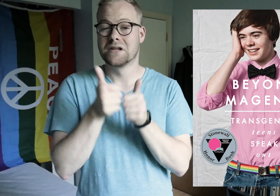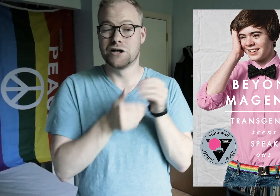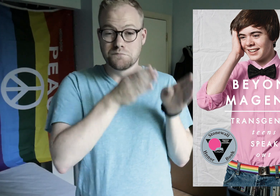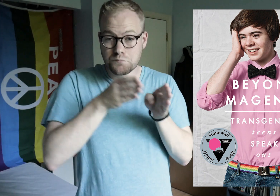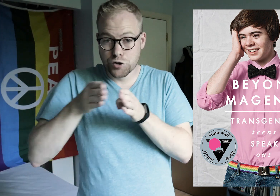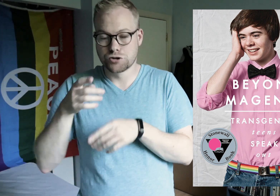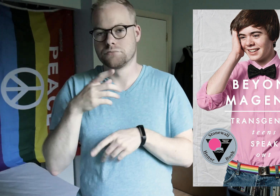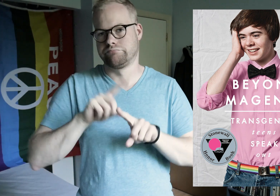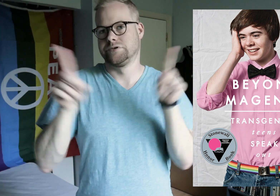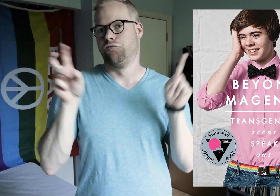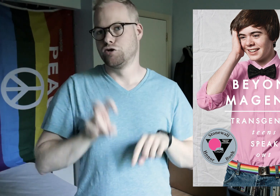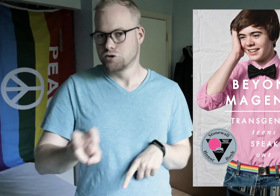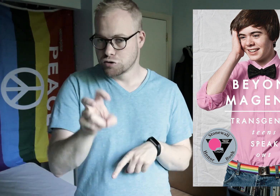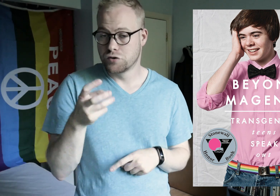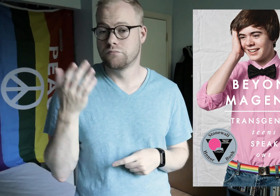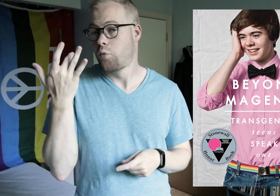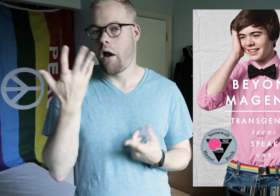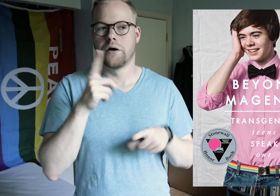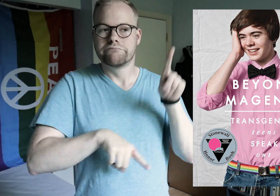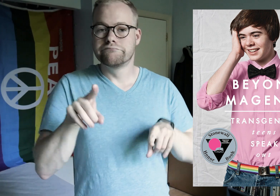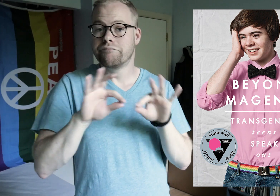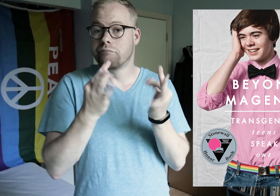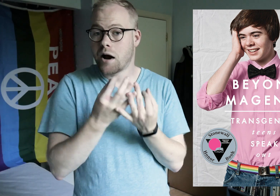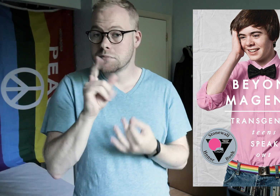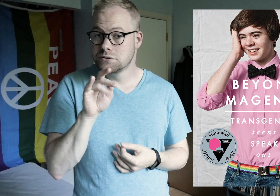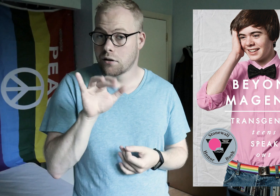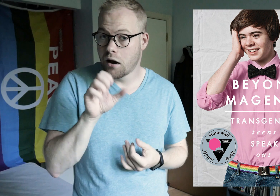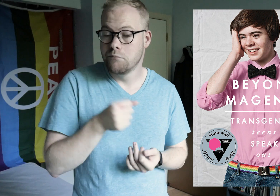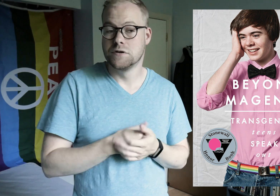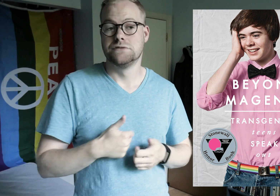Each person had a completely different journey because of varying family dynamics,